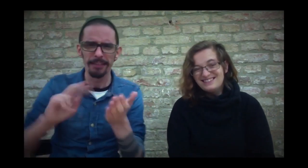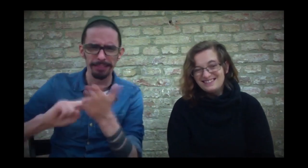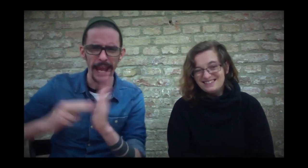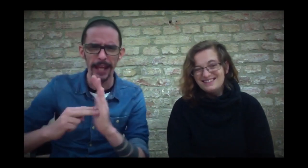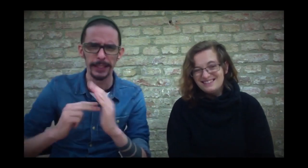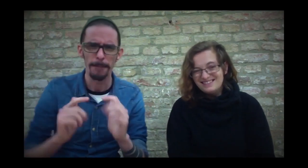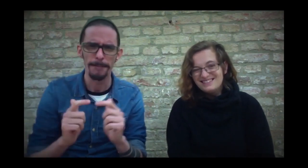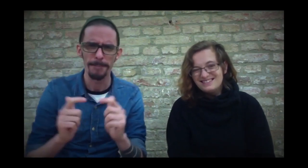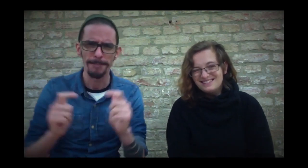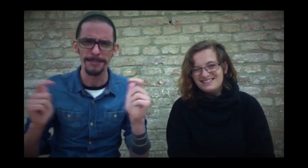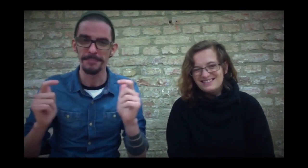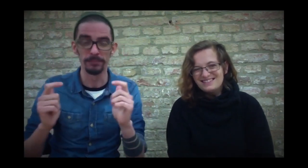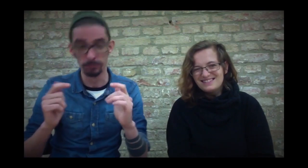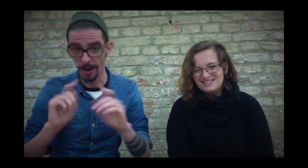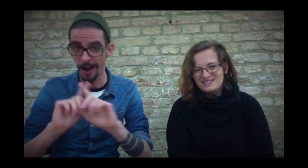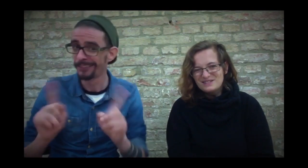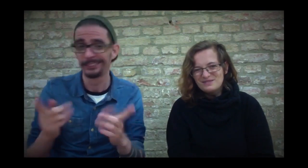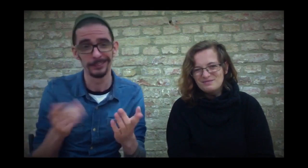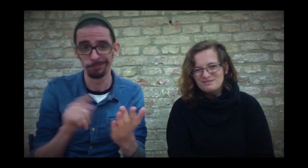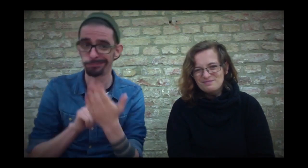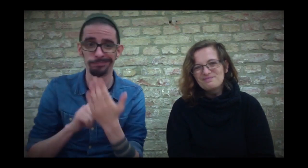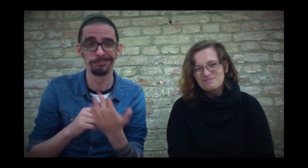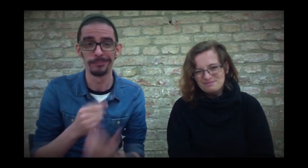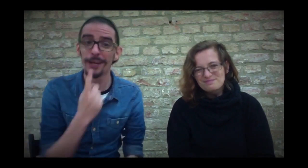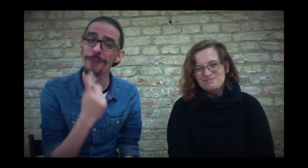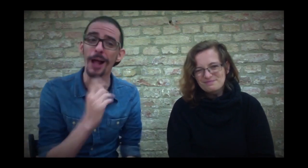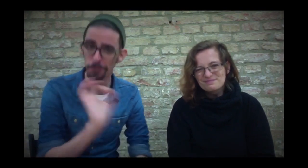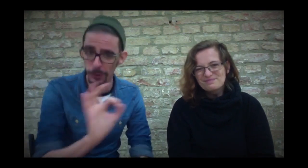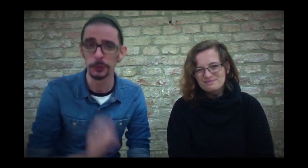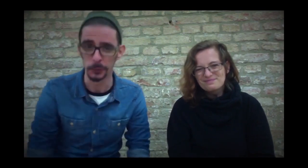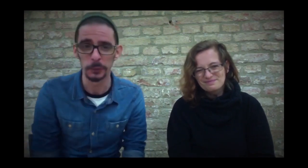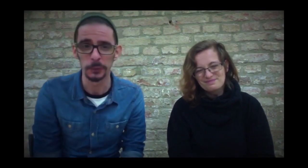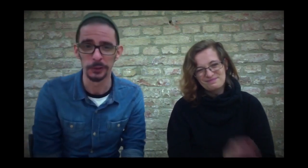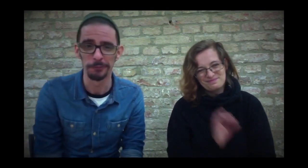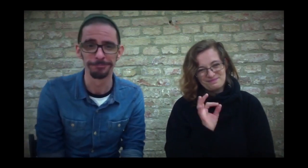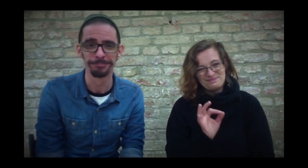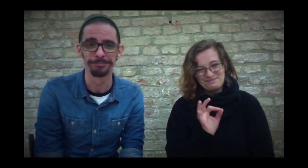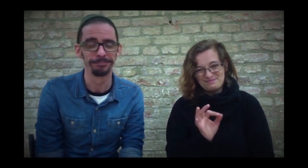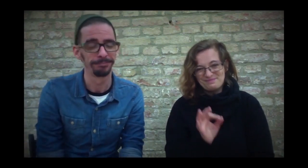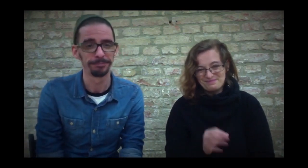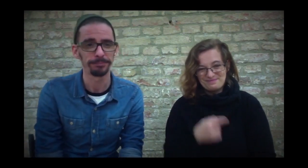But due to the improvement and expansion of the technology, this is a feast for the eyes